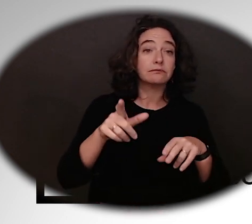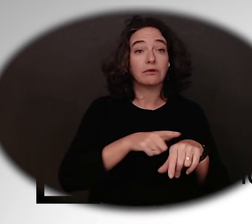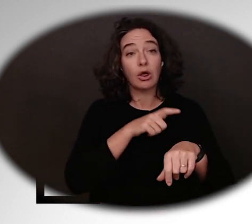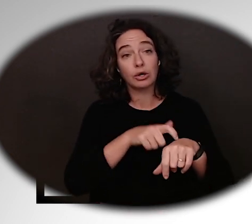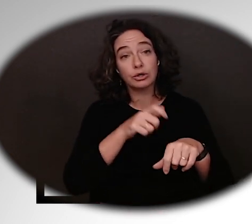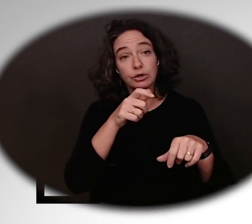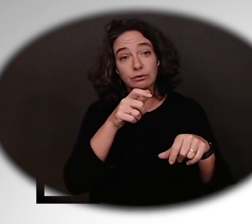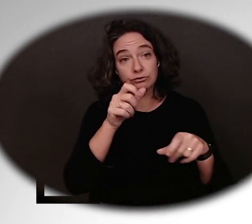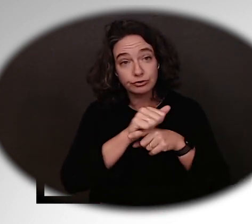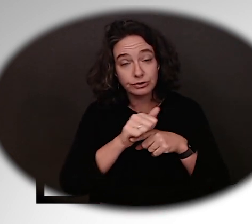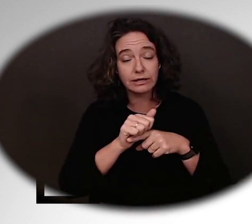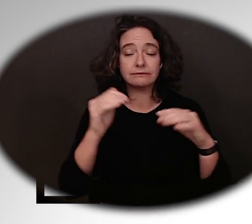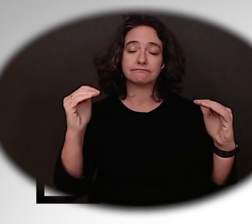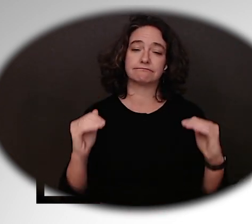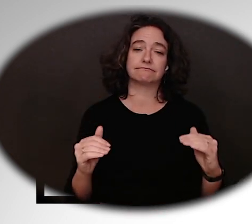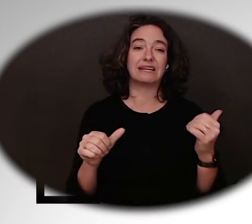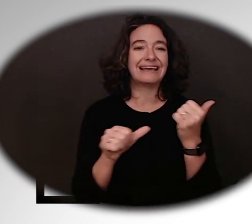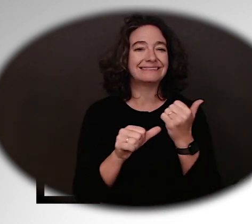assistive technology software or devices,